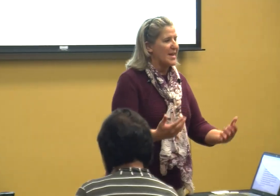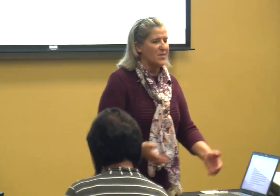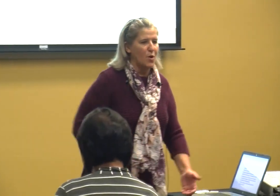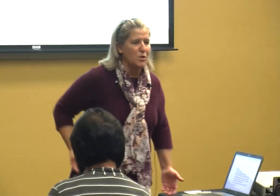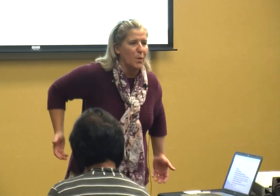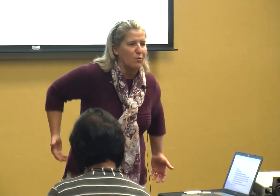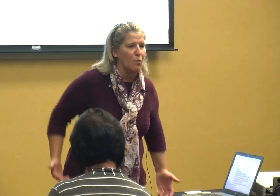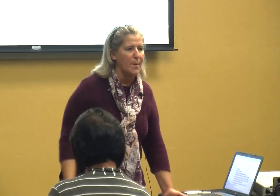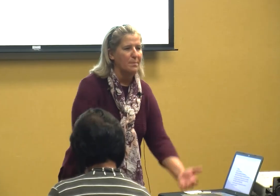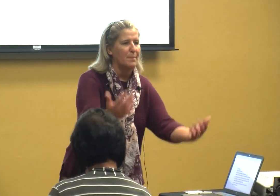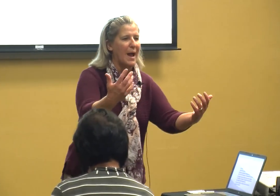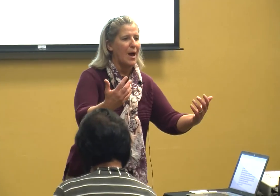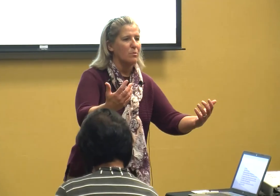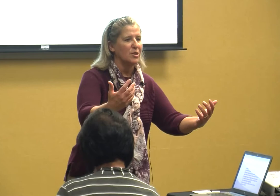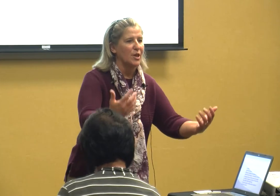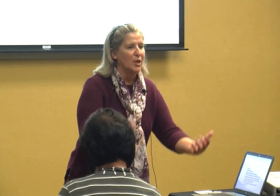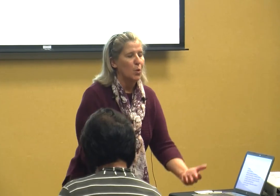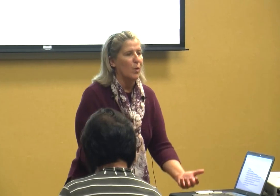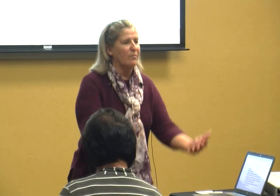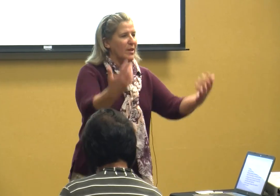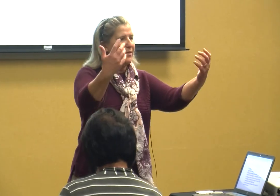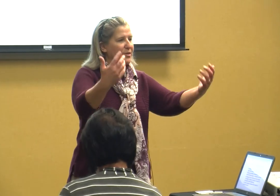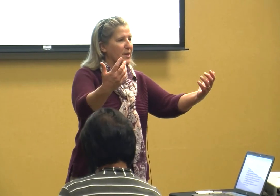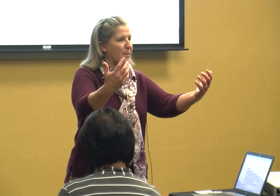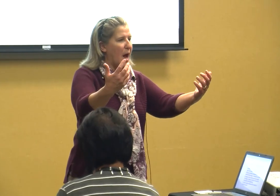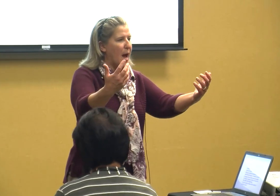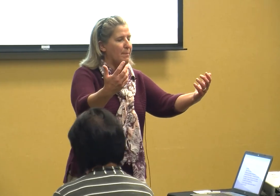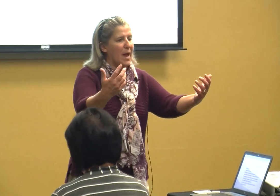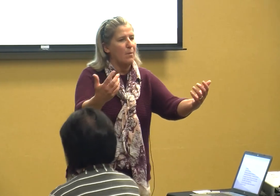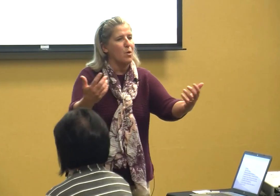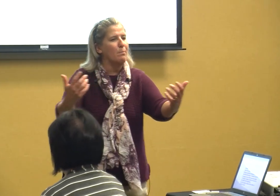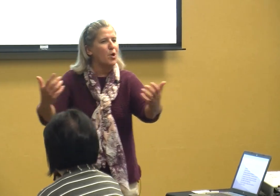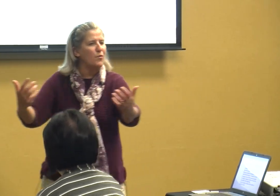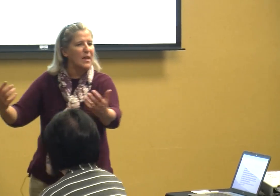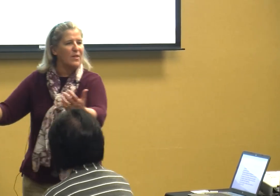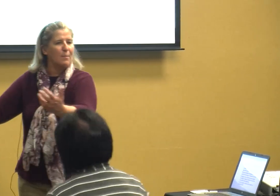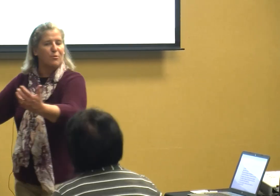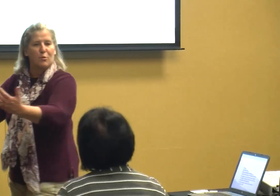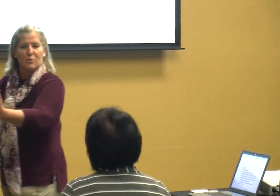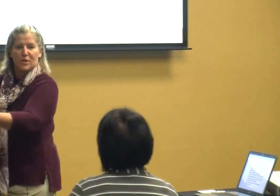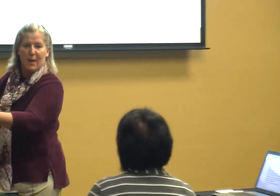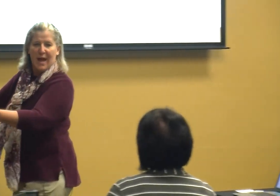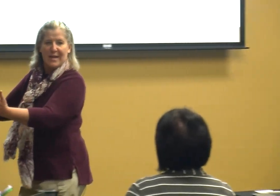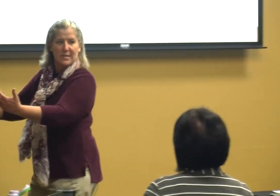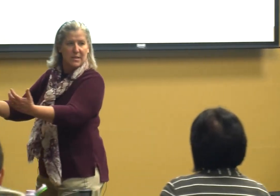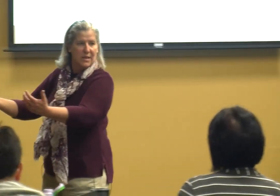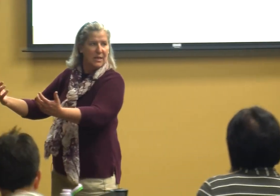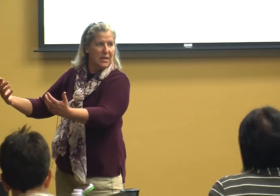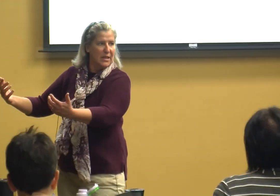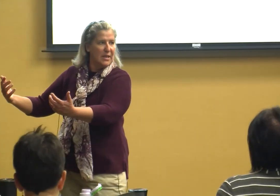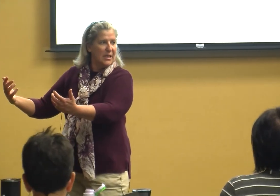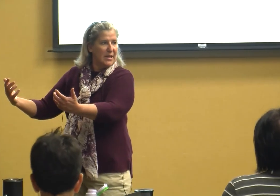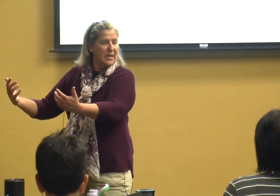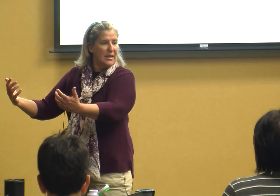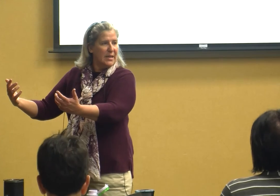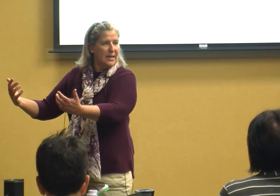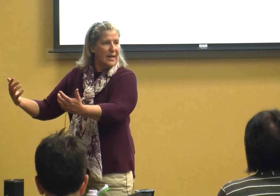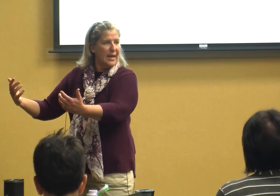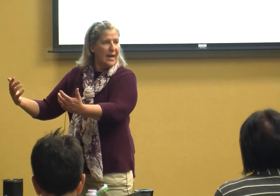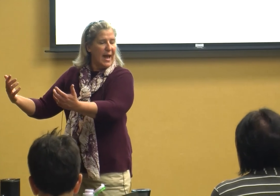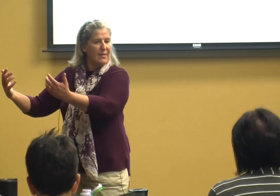first we've ripped them out we've lifted them up and we're moving them through space and then